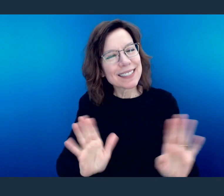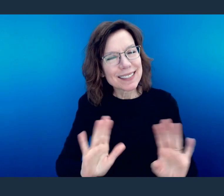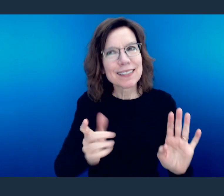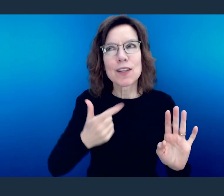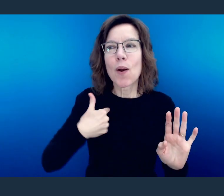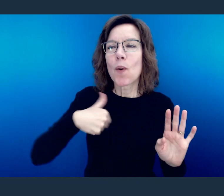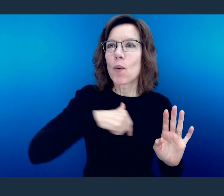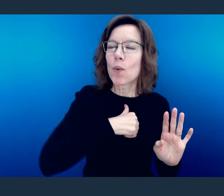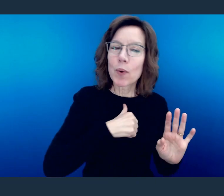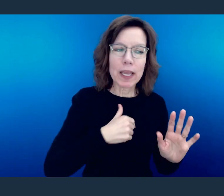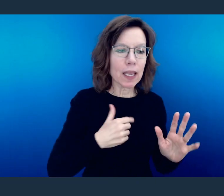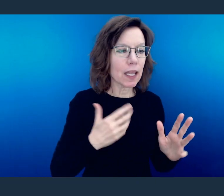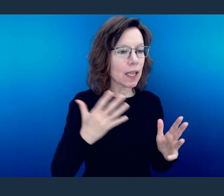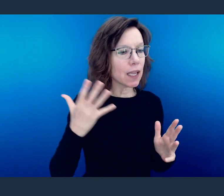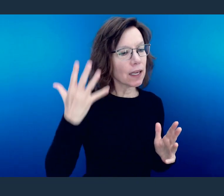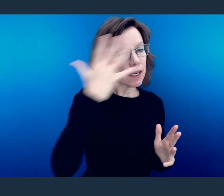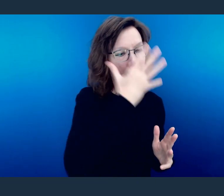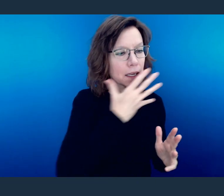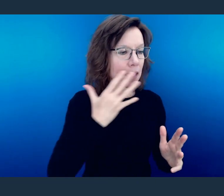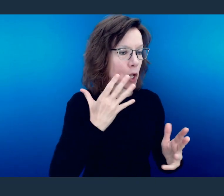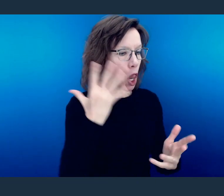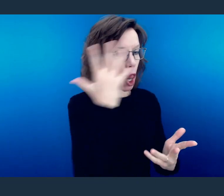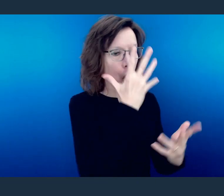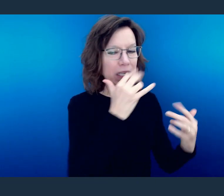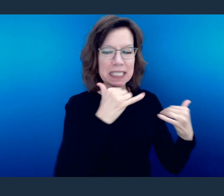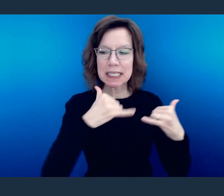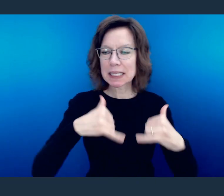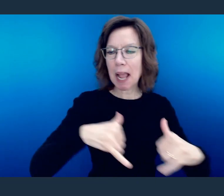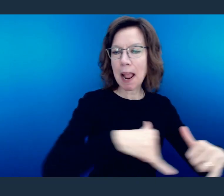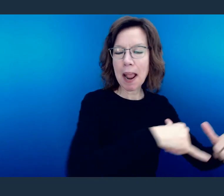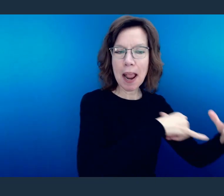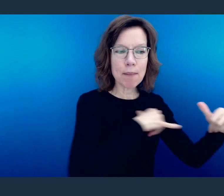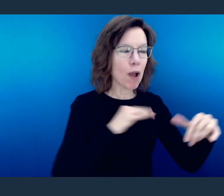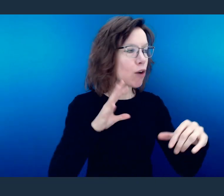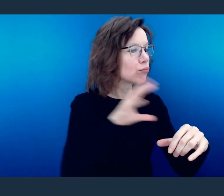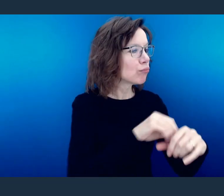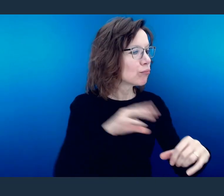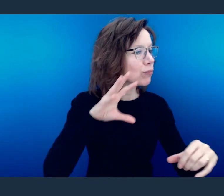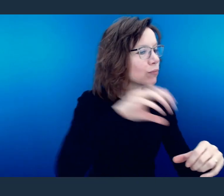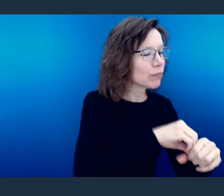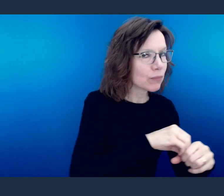We have learned to make ourselves look so much like everything around us that the world